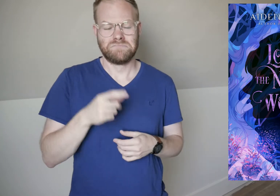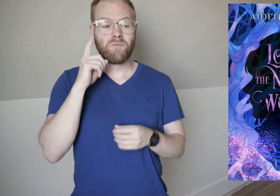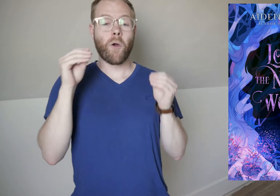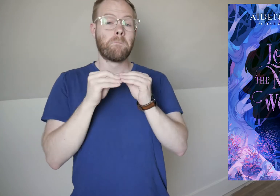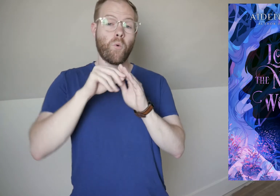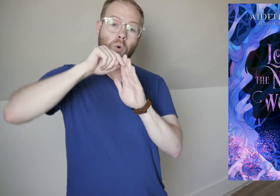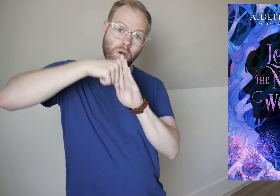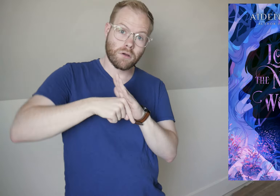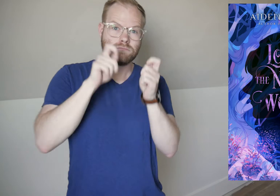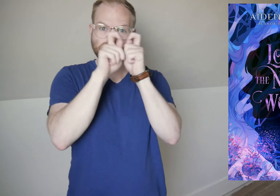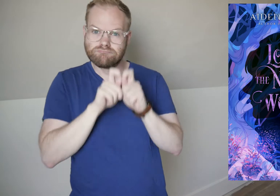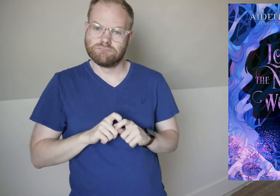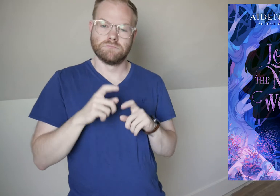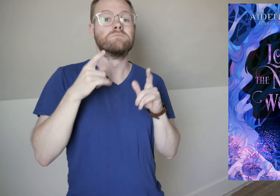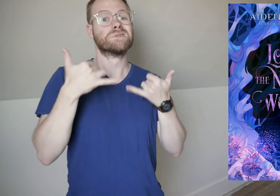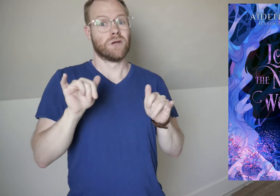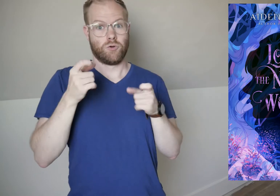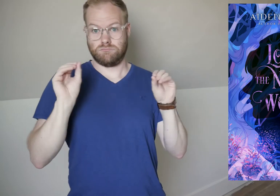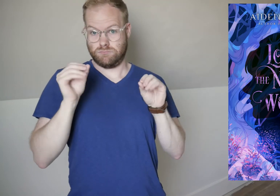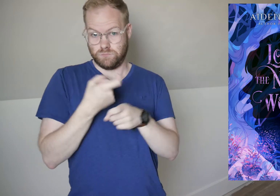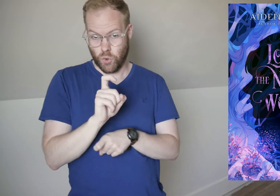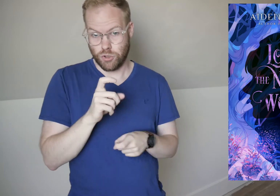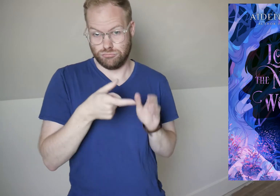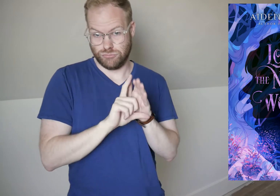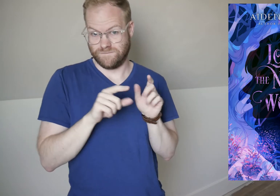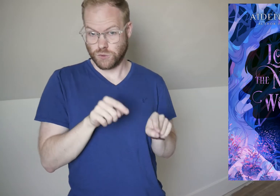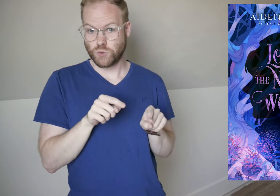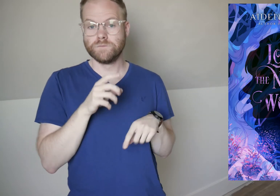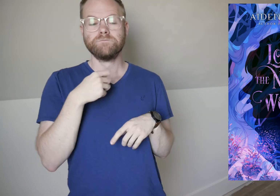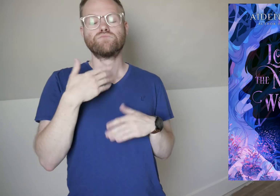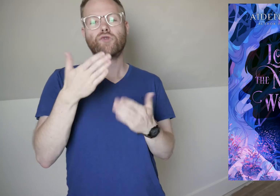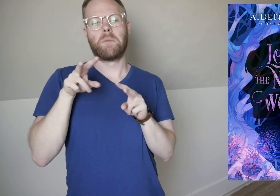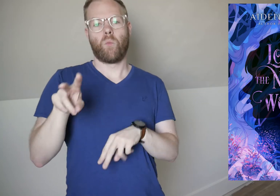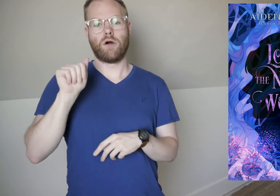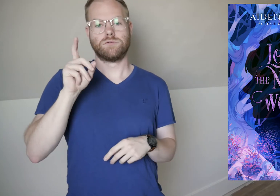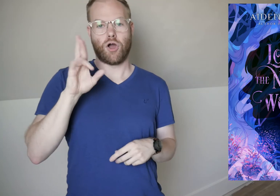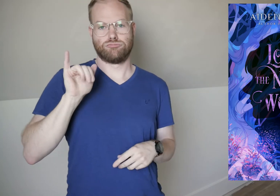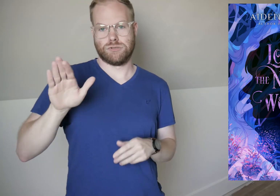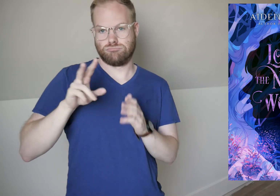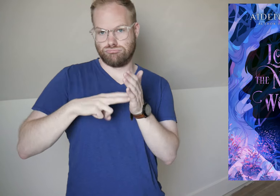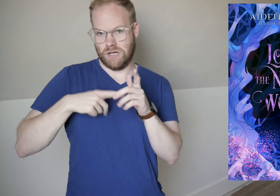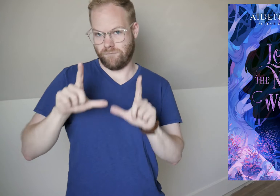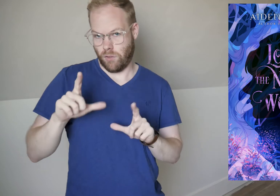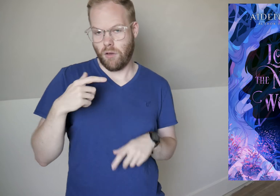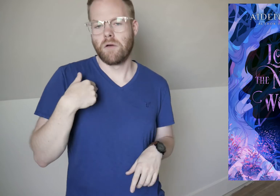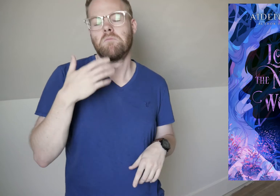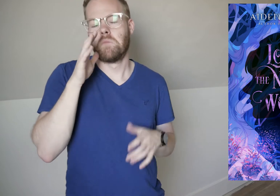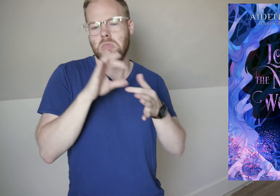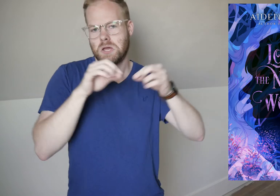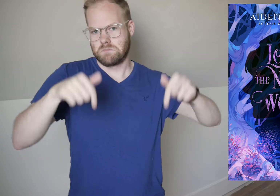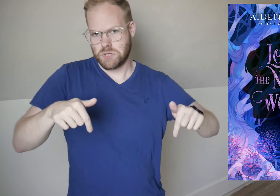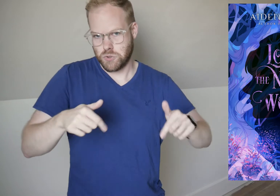For a more detailed, but still spoiler free, review, I’d recommend watching Adri’s reading vlog which I’ll link below.